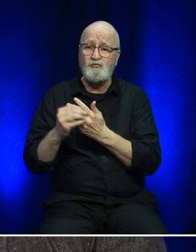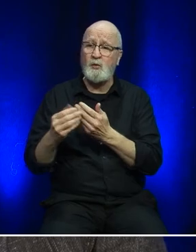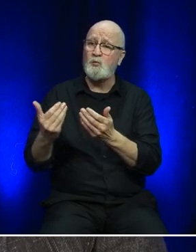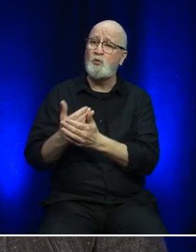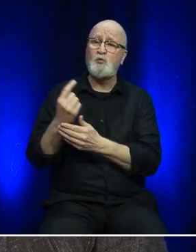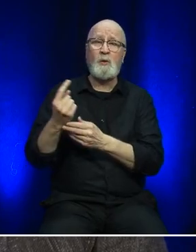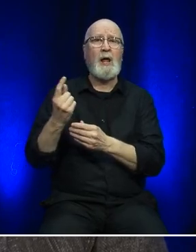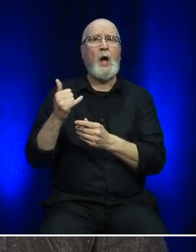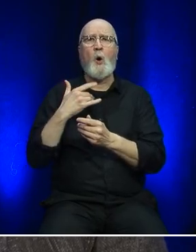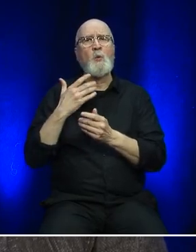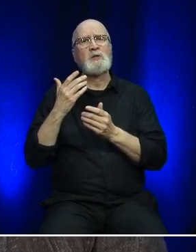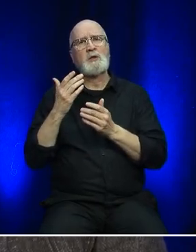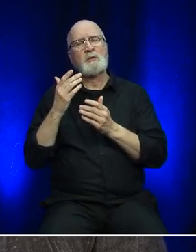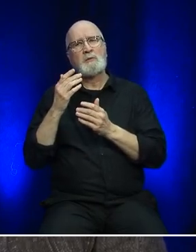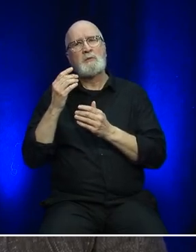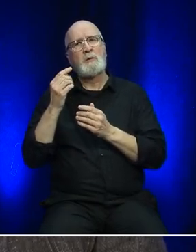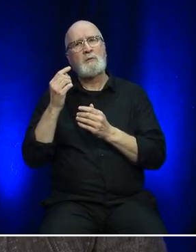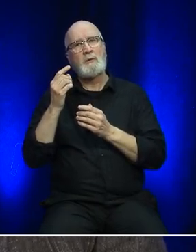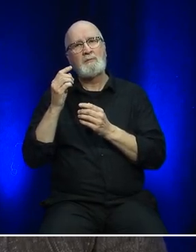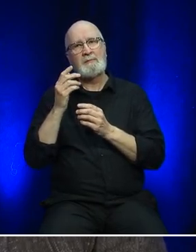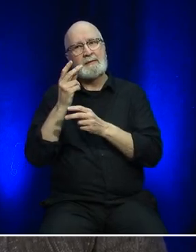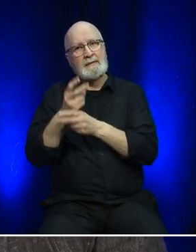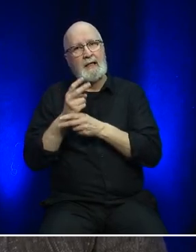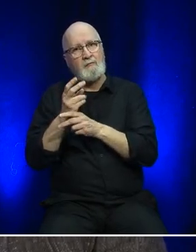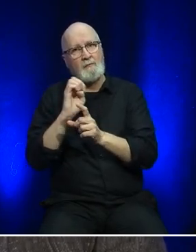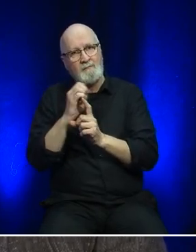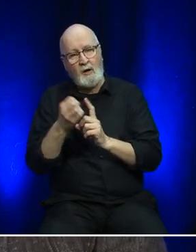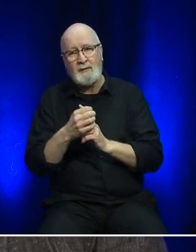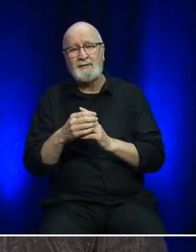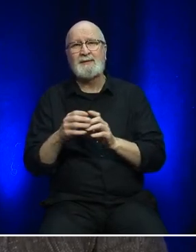for example, we're looking at renewing our fleet of shuttle buses. We're looking at